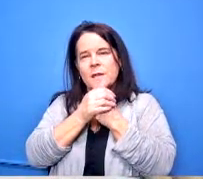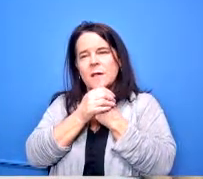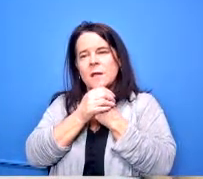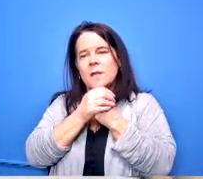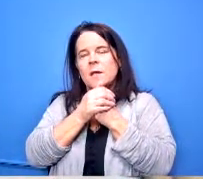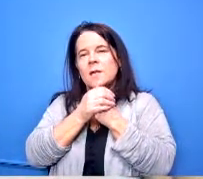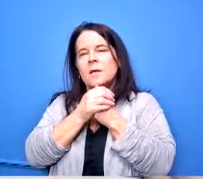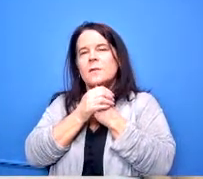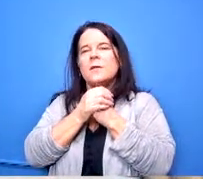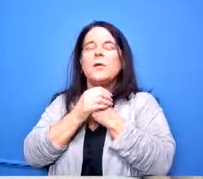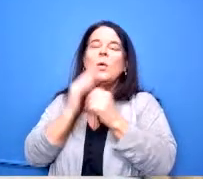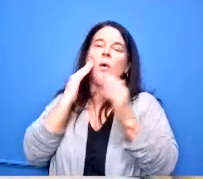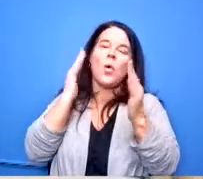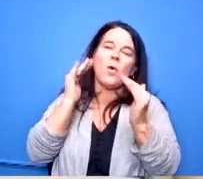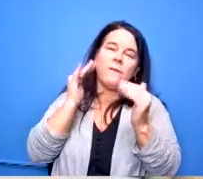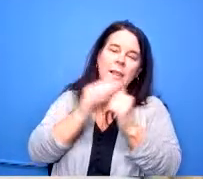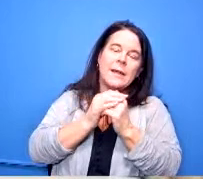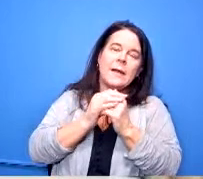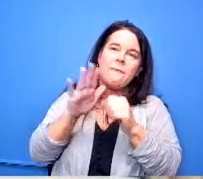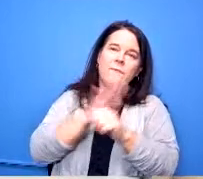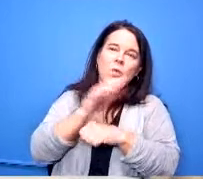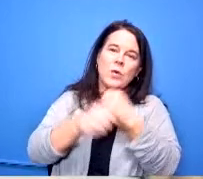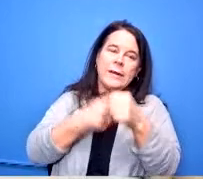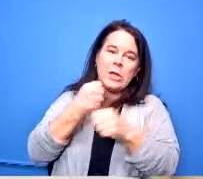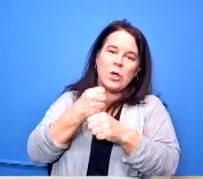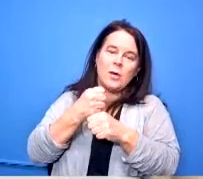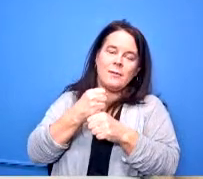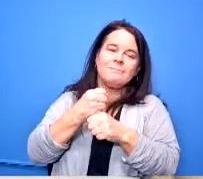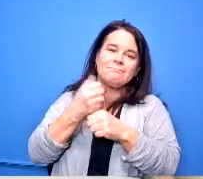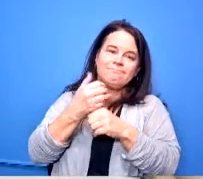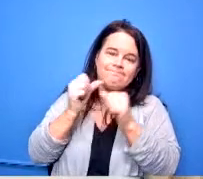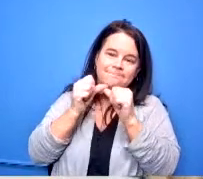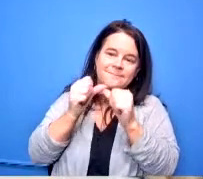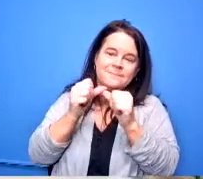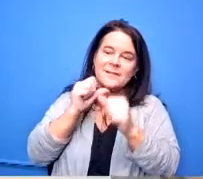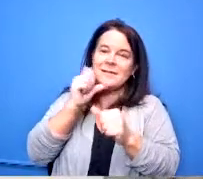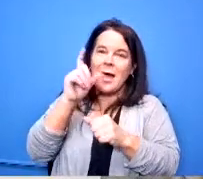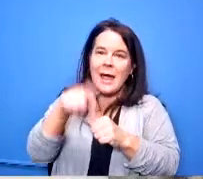hopefully it'd be nice the whole year and not have to keep talking about transportation services